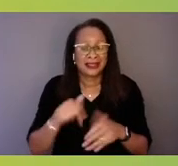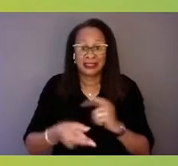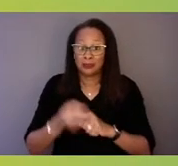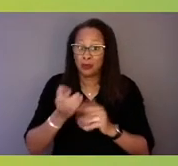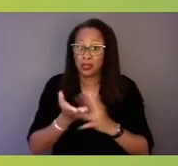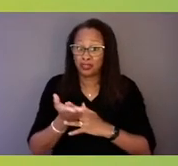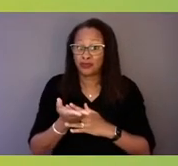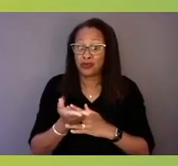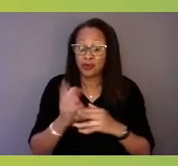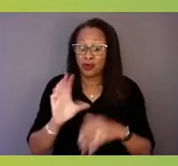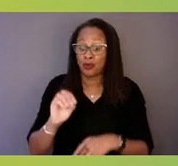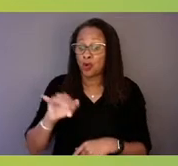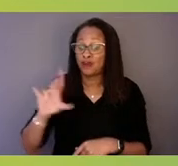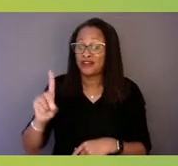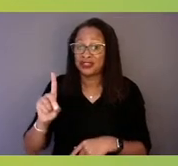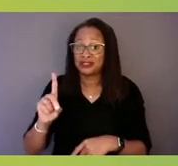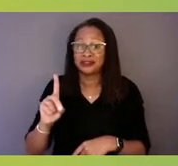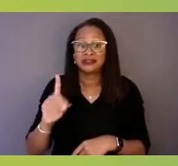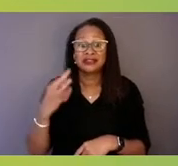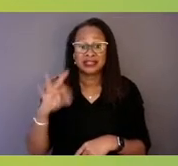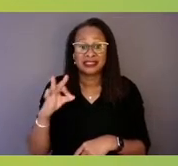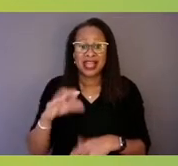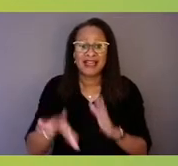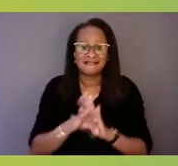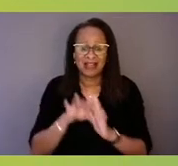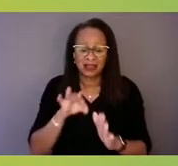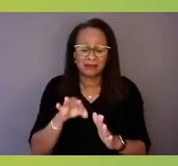I have found myself being more okay being vulnerable with my own clients.